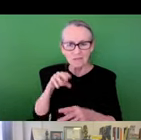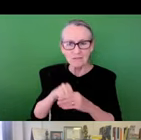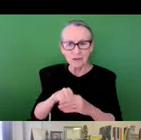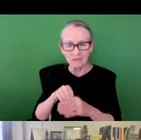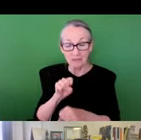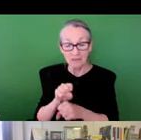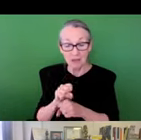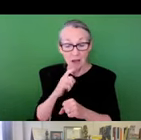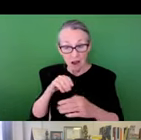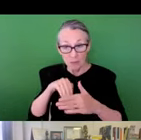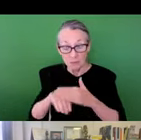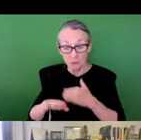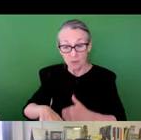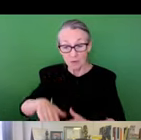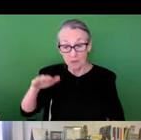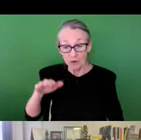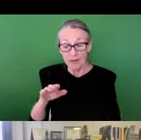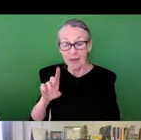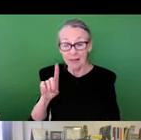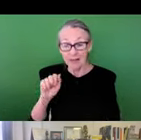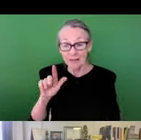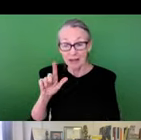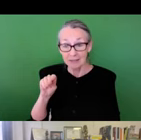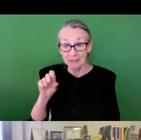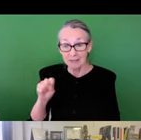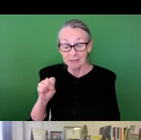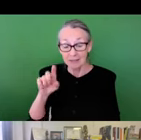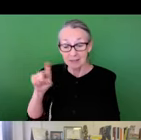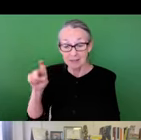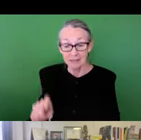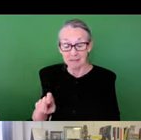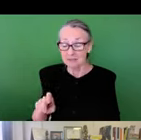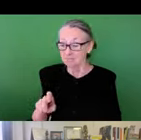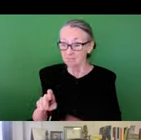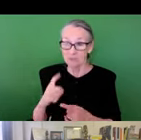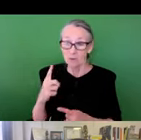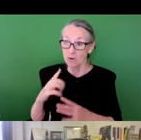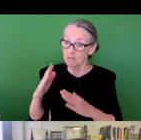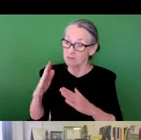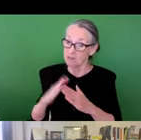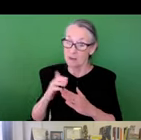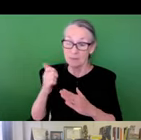into who I am and how I got involved in this work. I was born and raised in Dallas Texas.